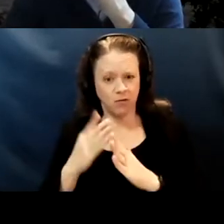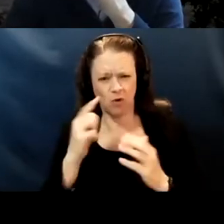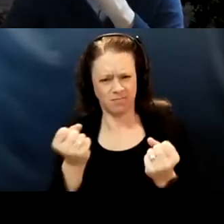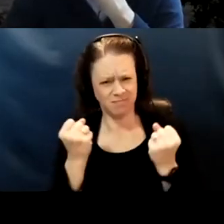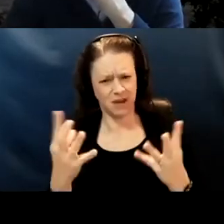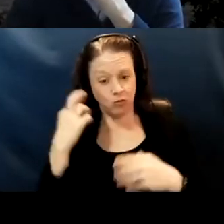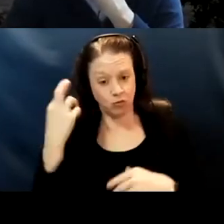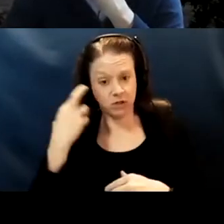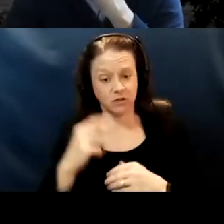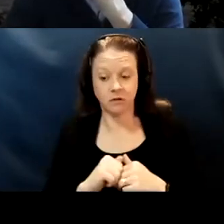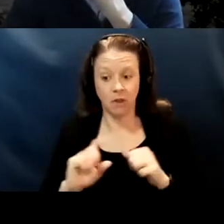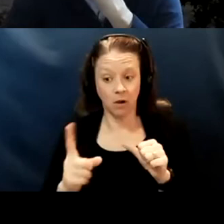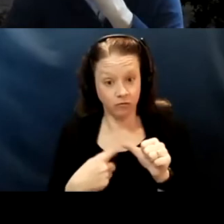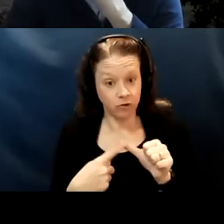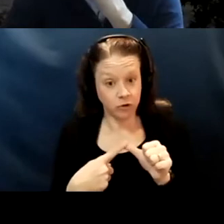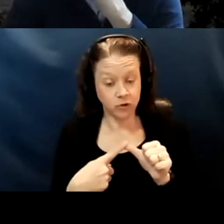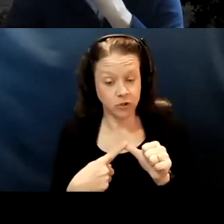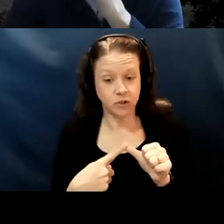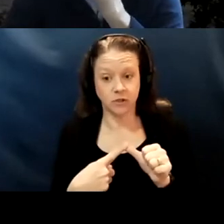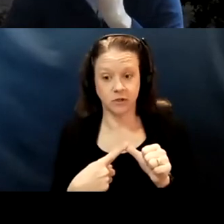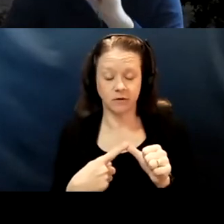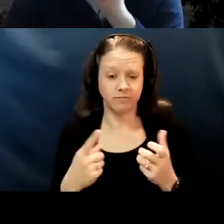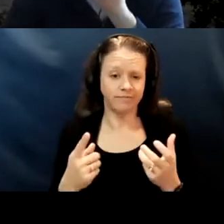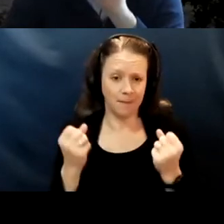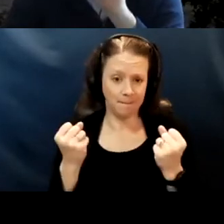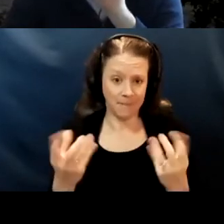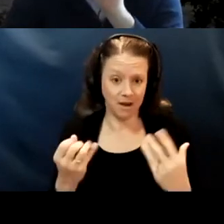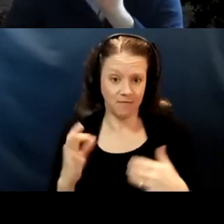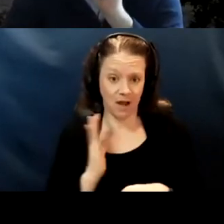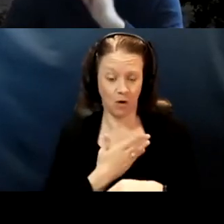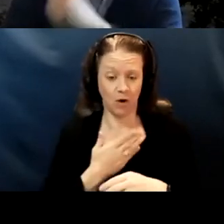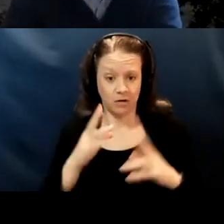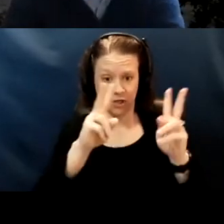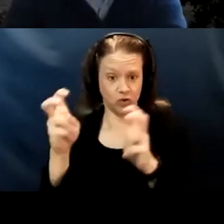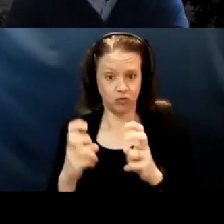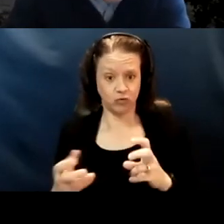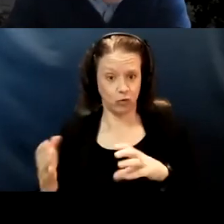One obviously because, and a lot of our issues overlap and indeed many older adults face